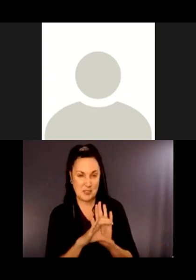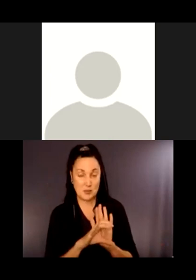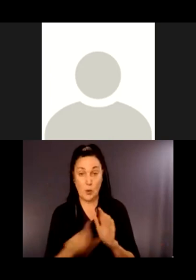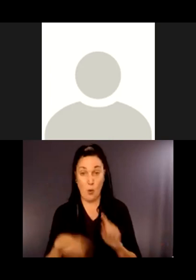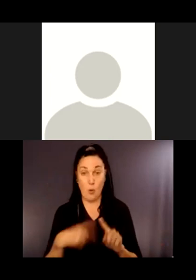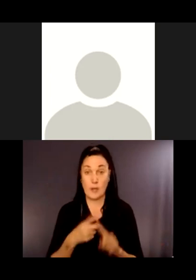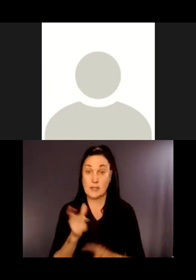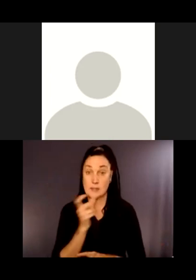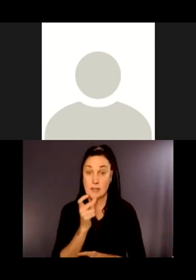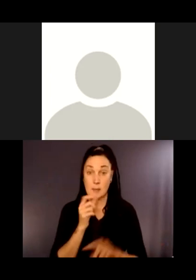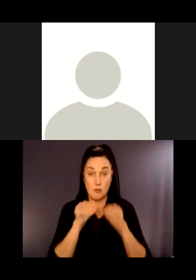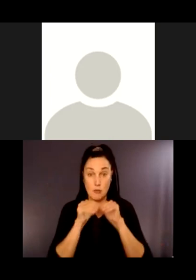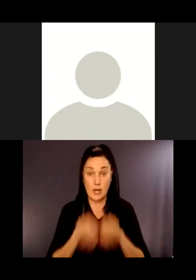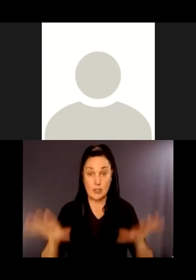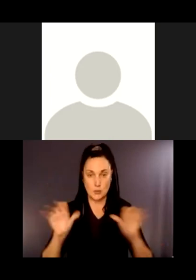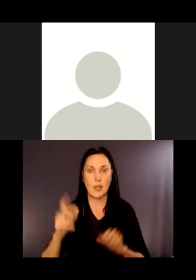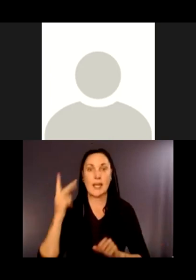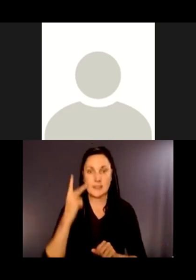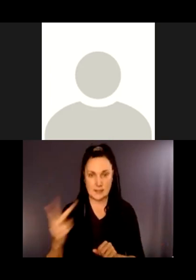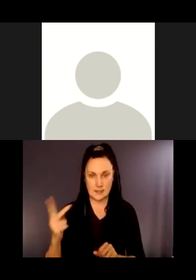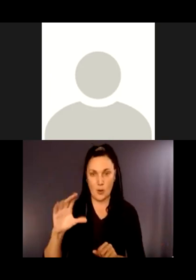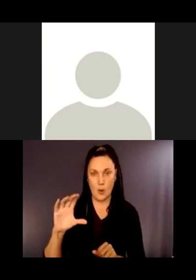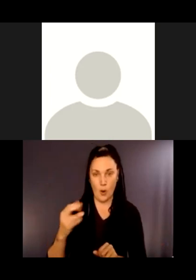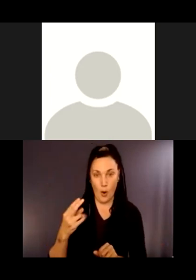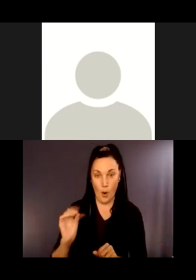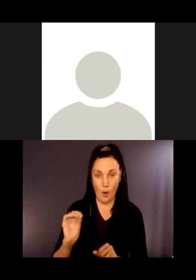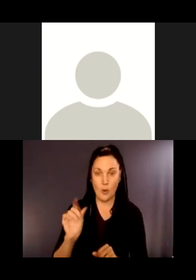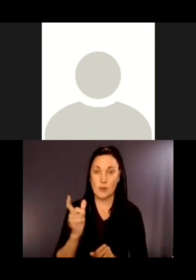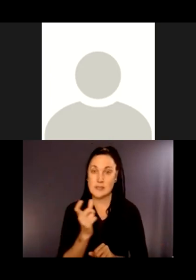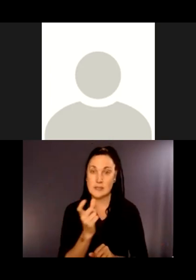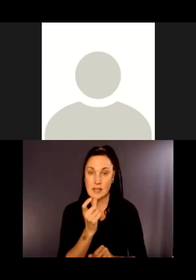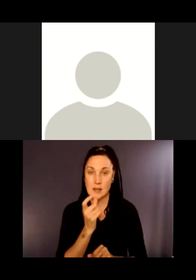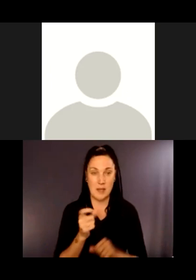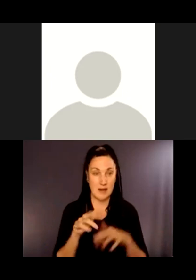can actually see coho salmon winding their way up, splashing